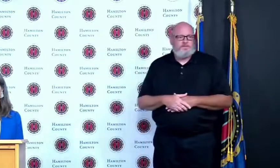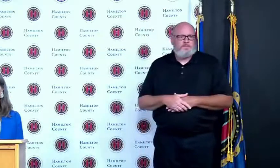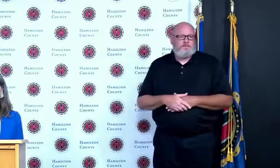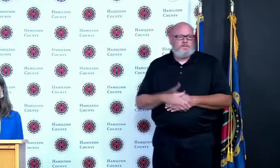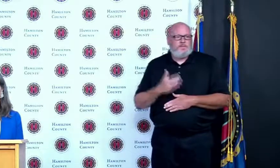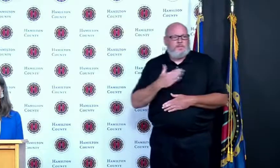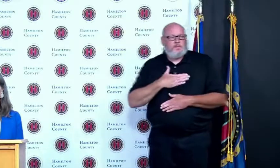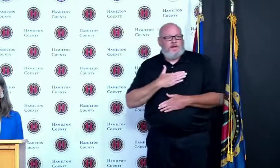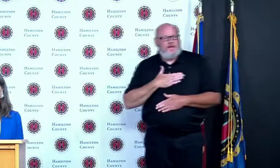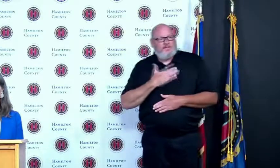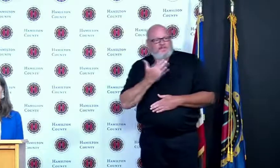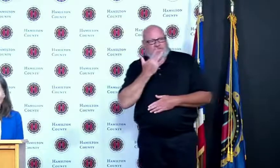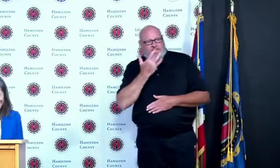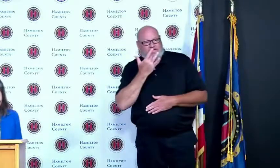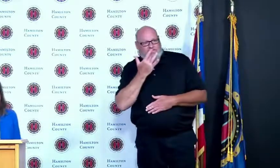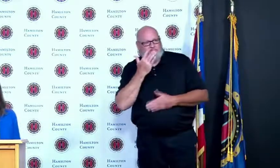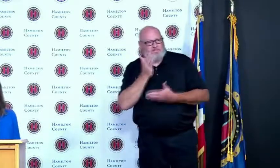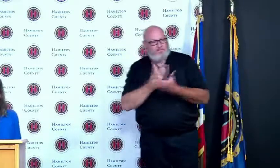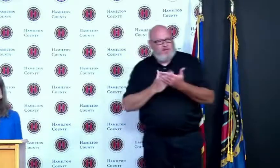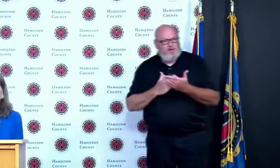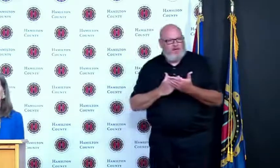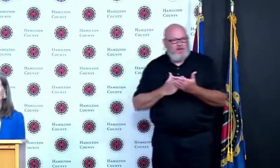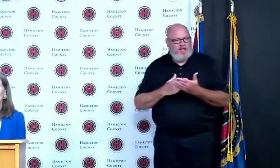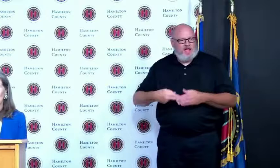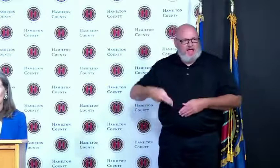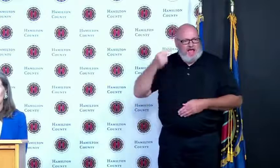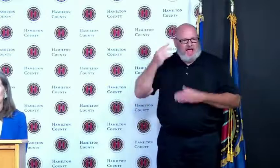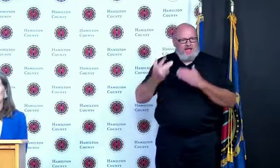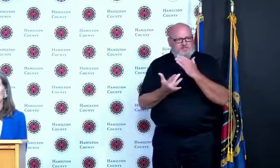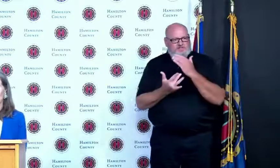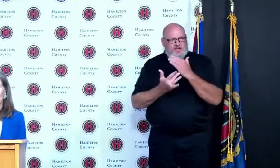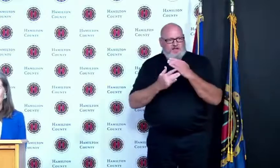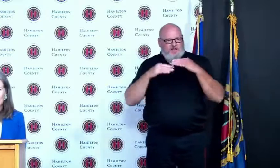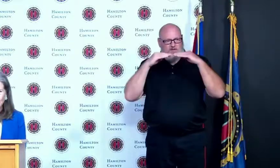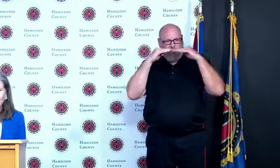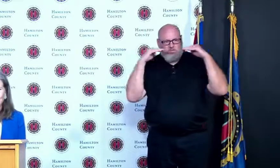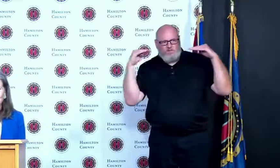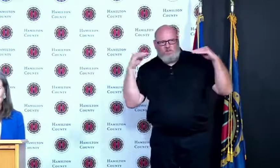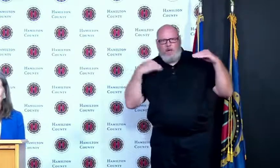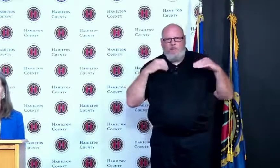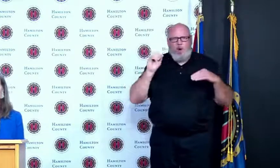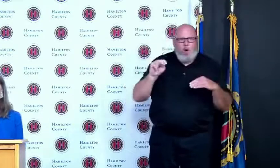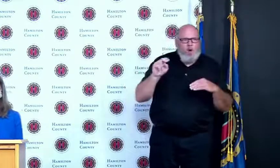Wartman's high tech challenge just just as an aside the the first